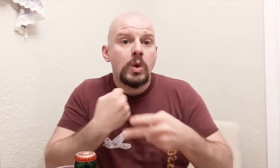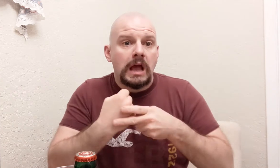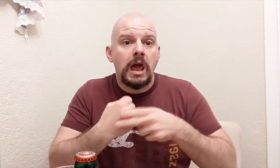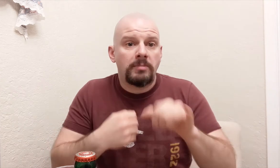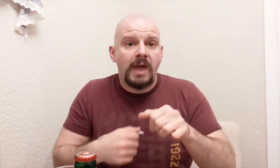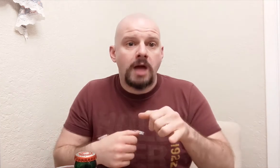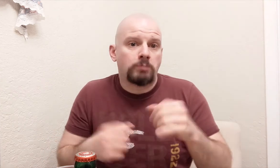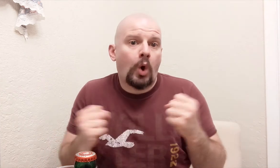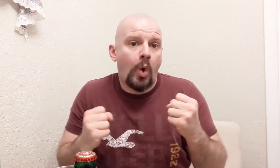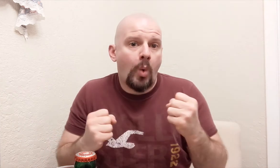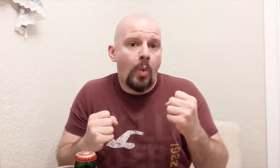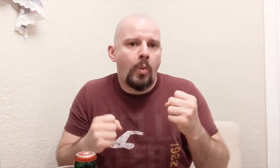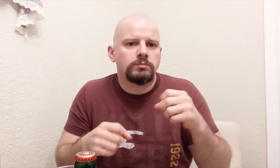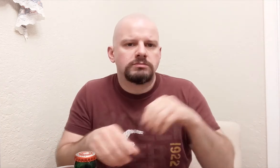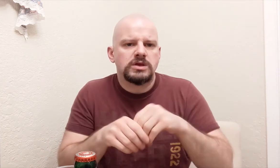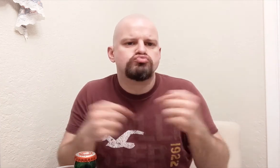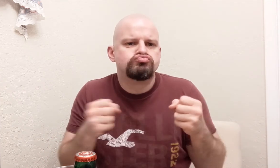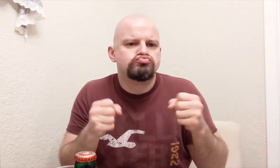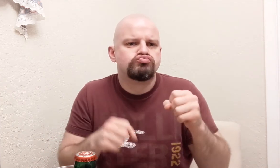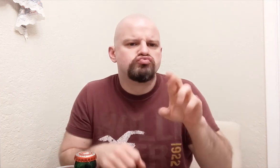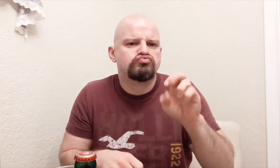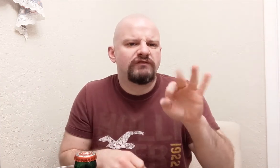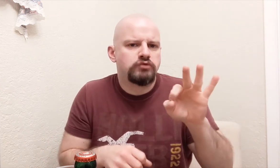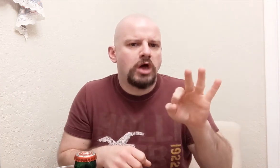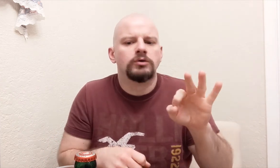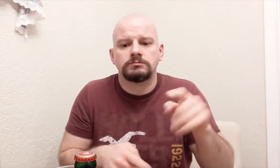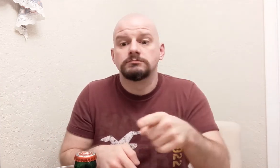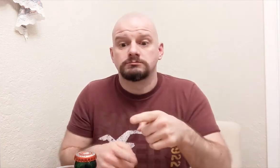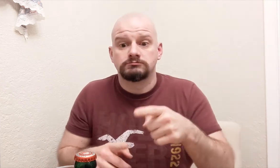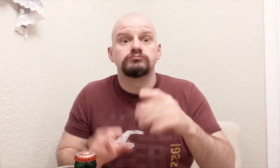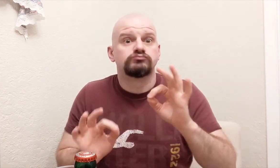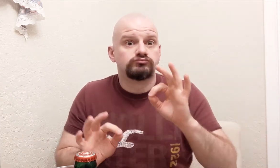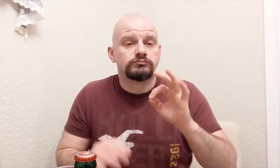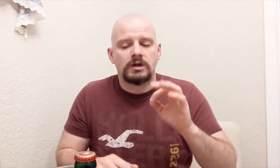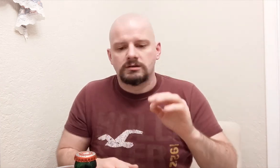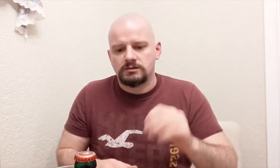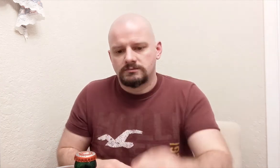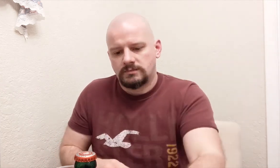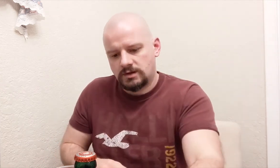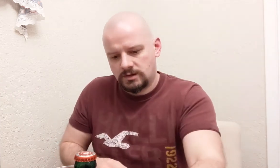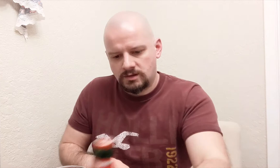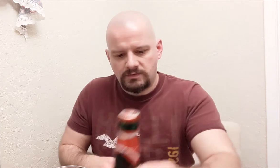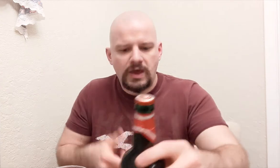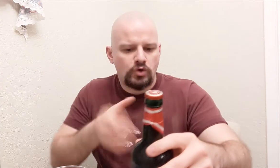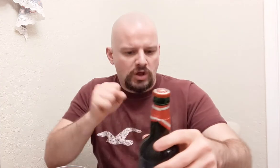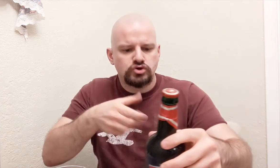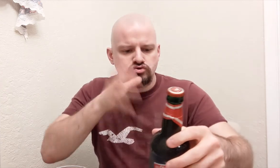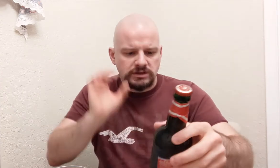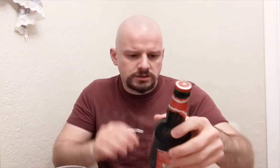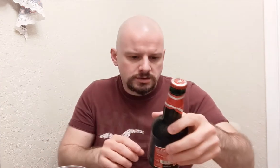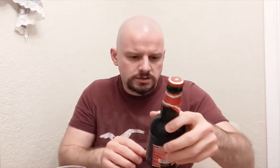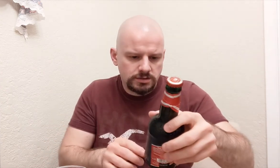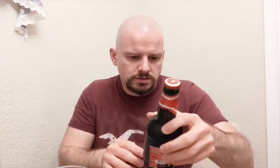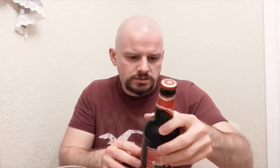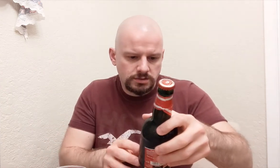You can keep that chilled in a refrigerator and then you drink it,